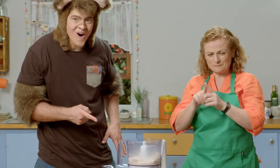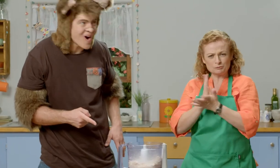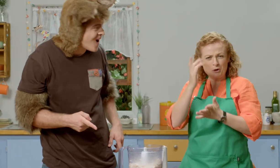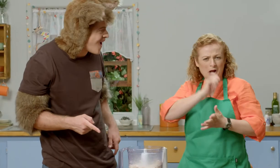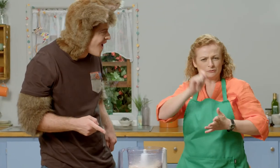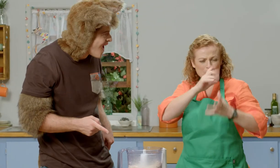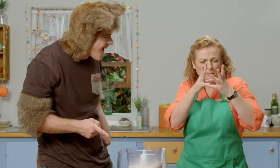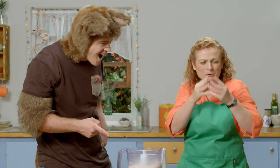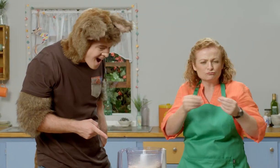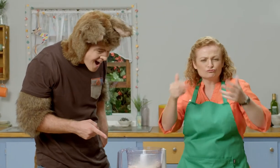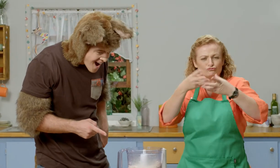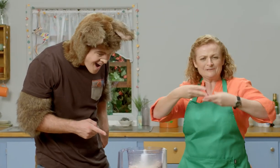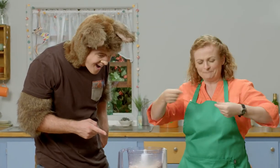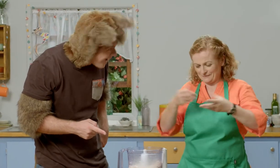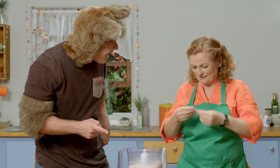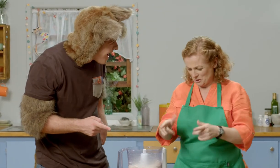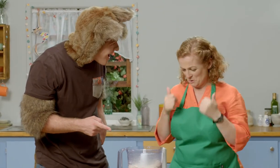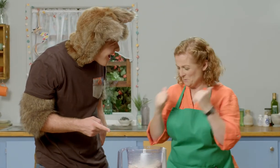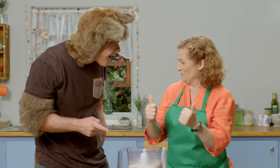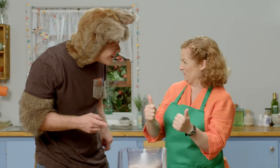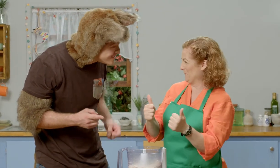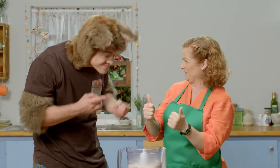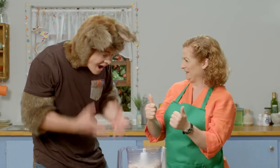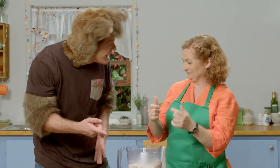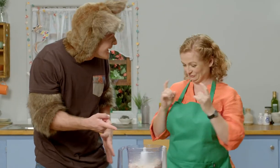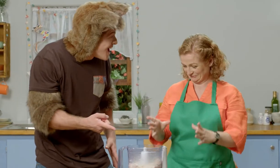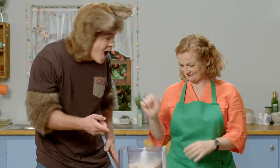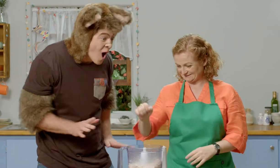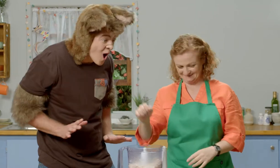Our ice cream is ready now. It is ready!